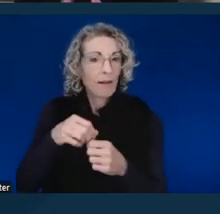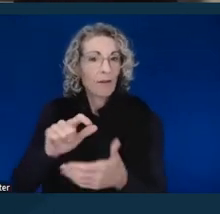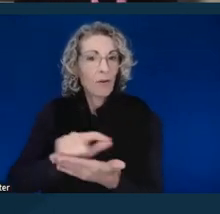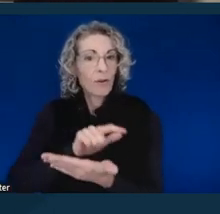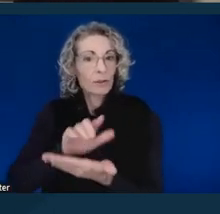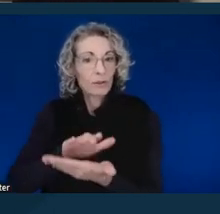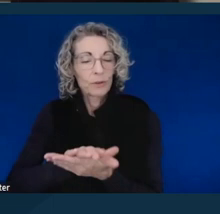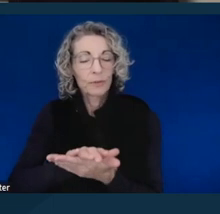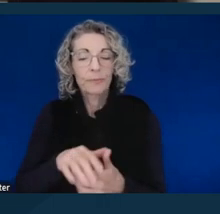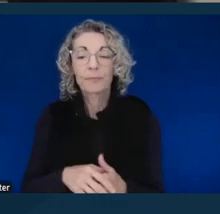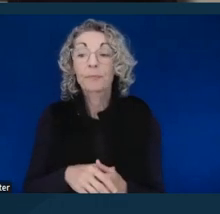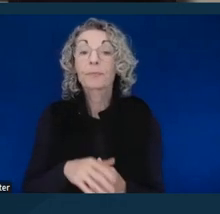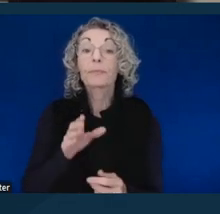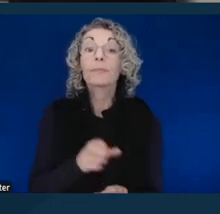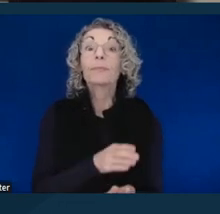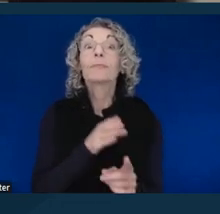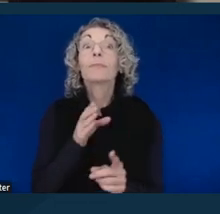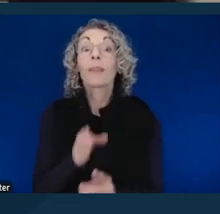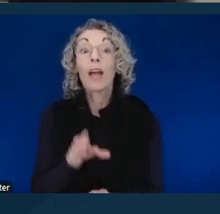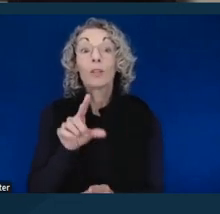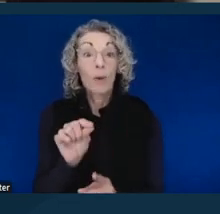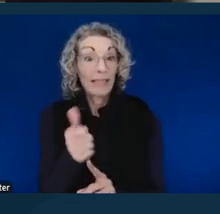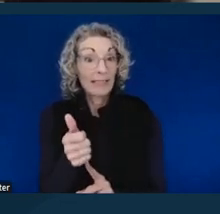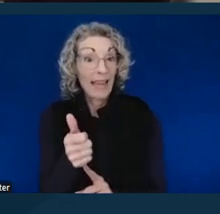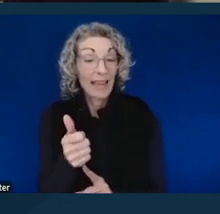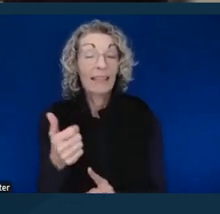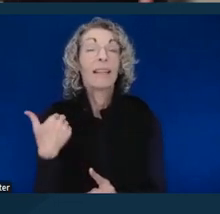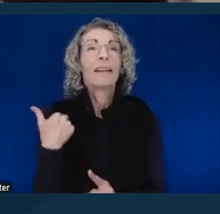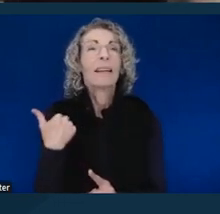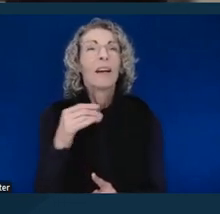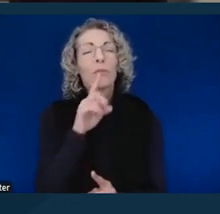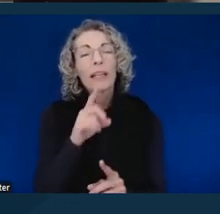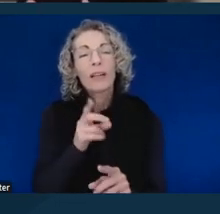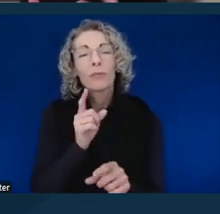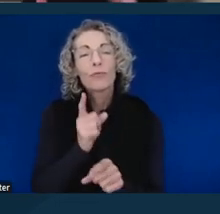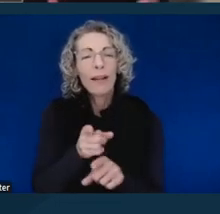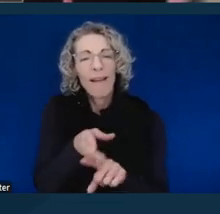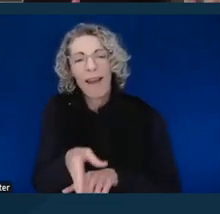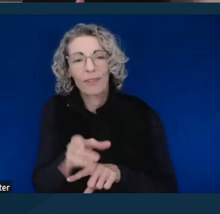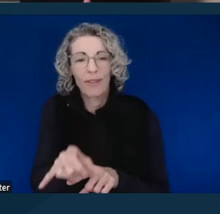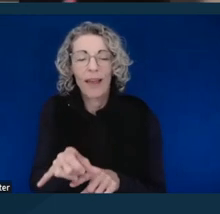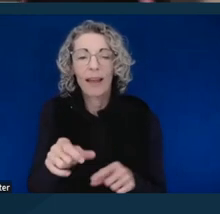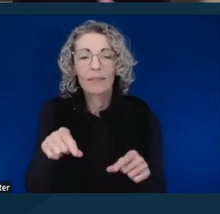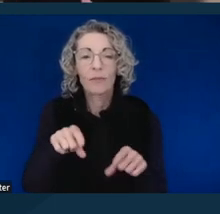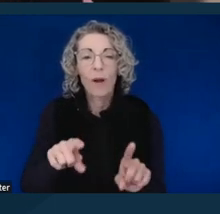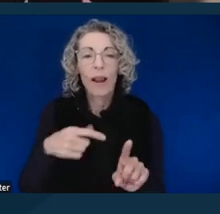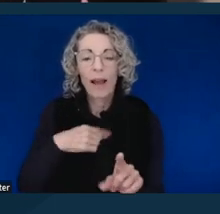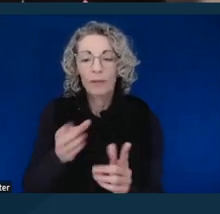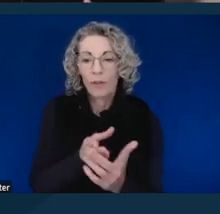Back in 2010 and actually shortly thereafter, while I was going through the bar process,